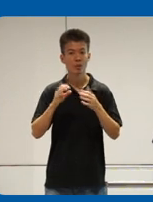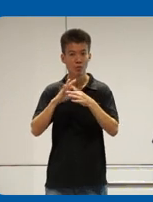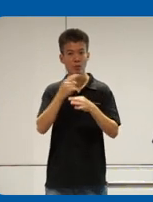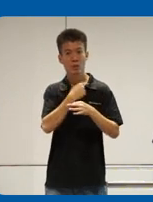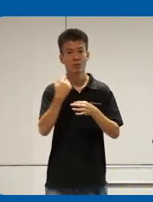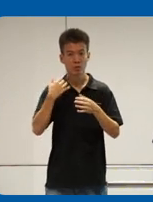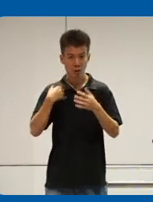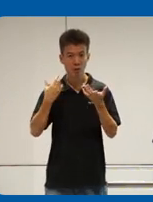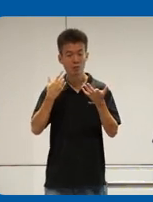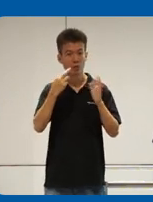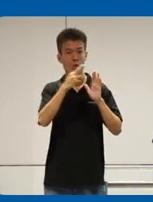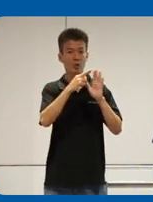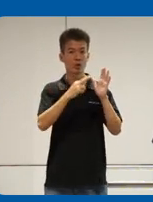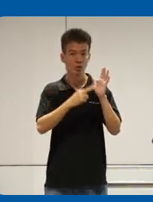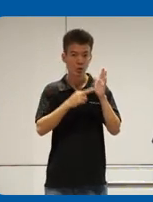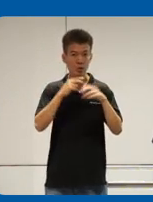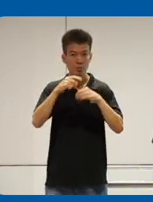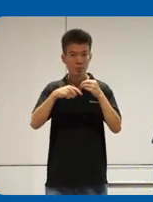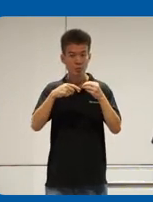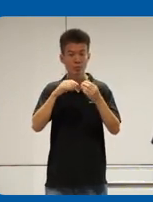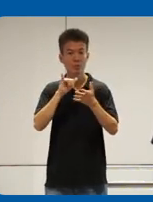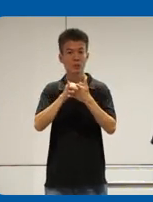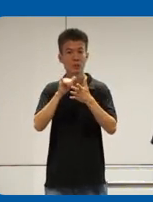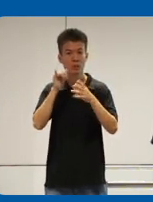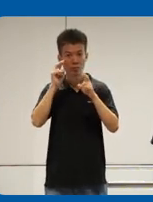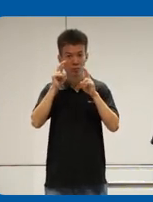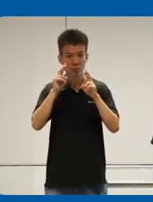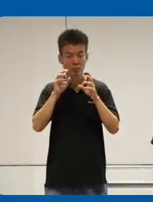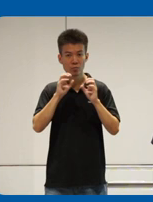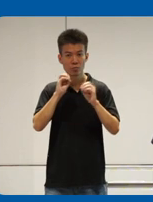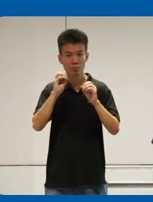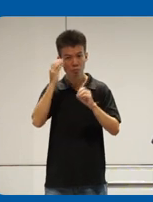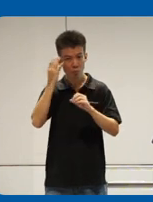the regulations about digital accessibility most of them even don't know what this accessibility